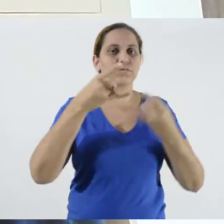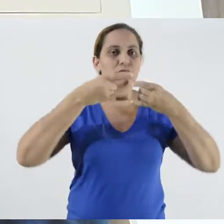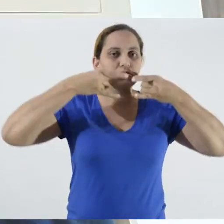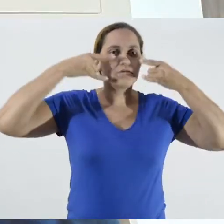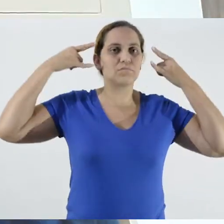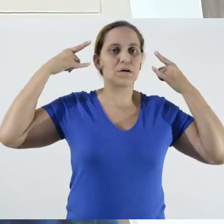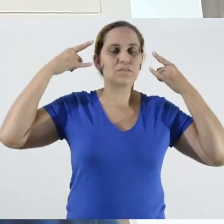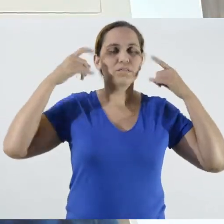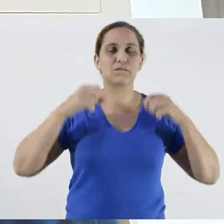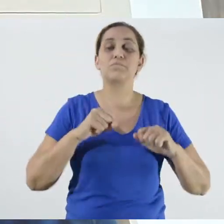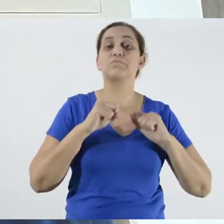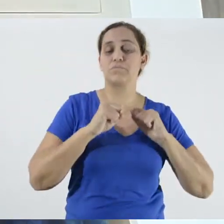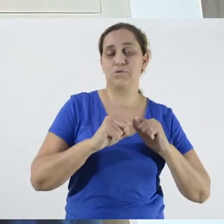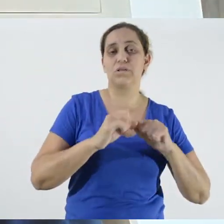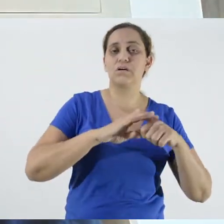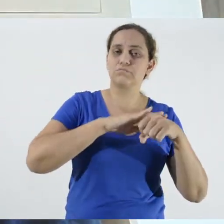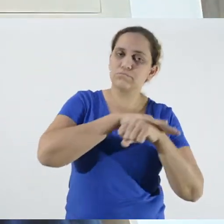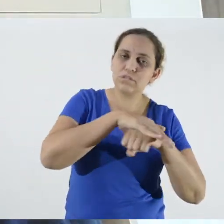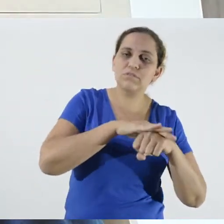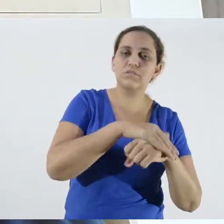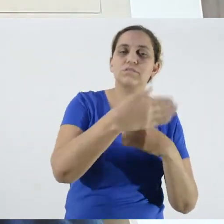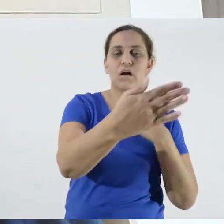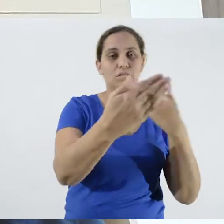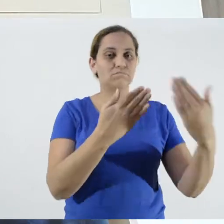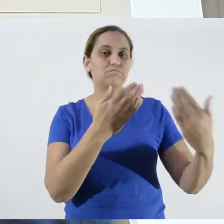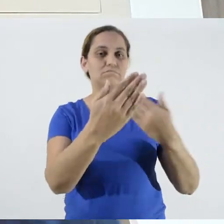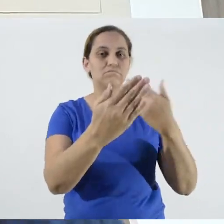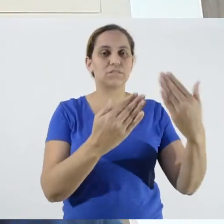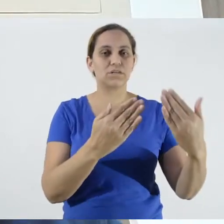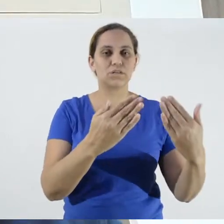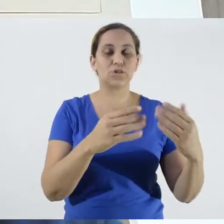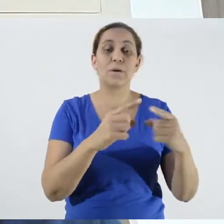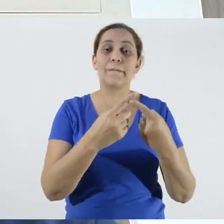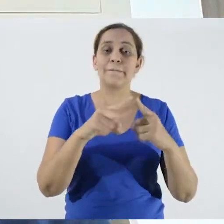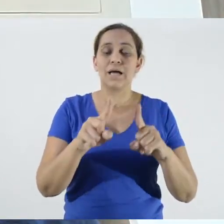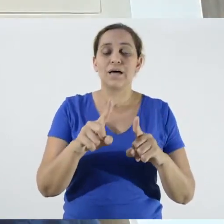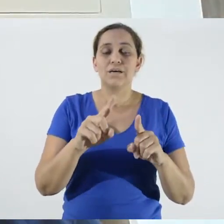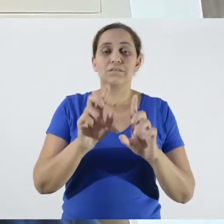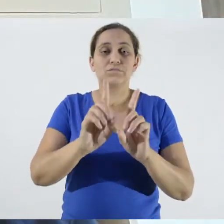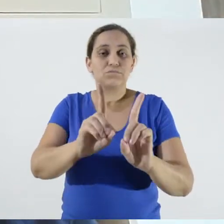interact with that person, and from two meters away.